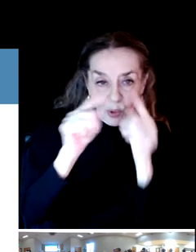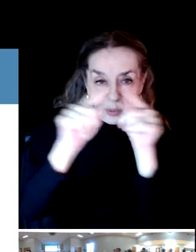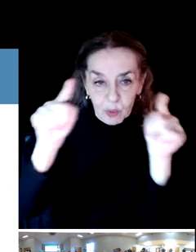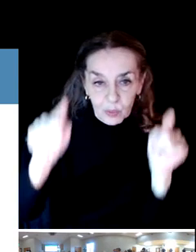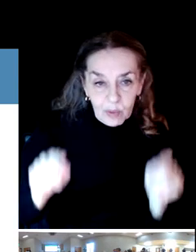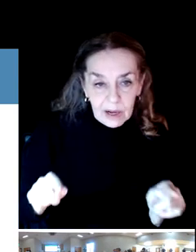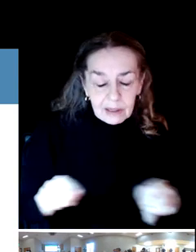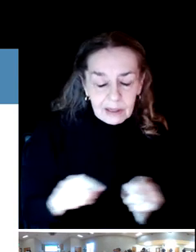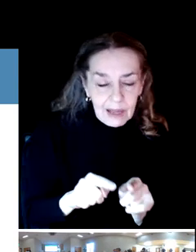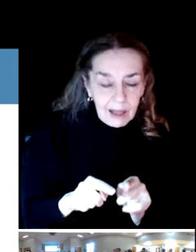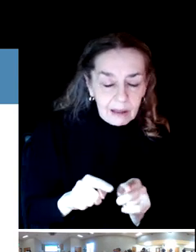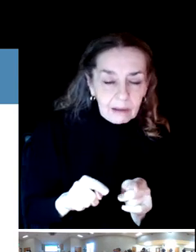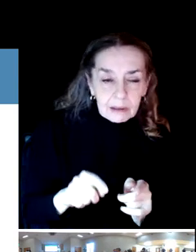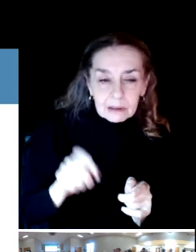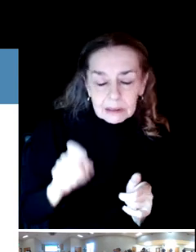Some of them are very obvious.